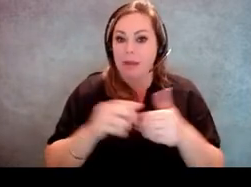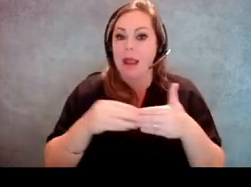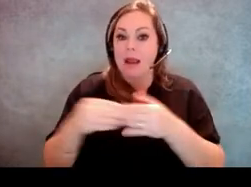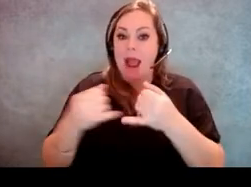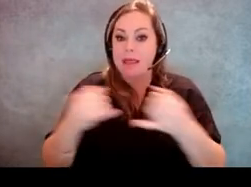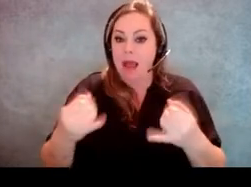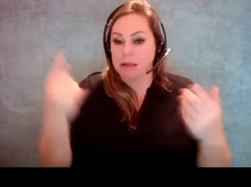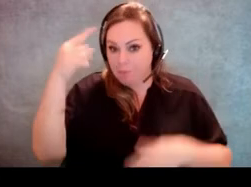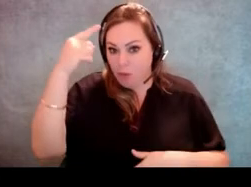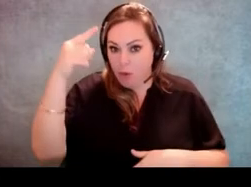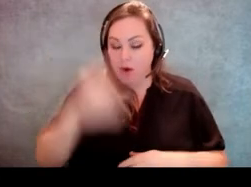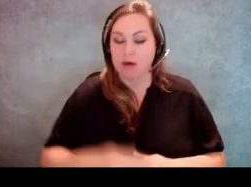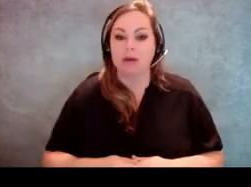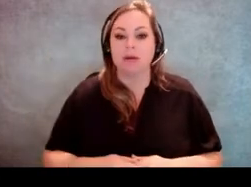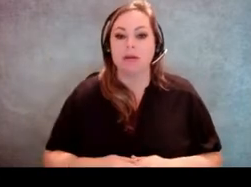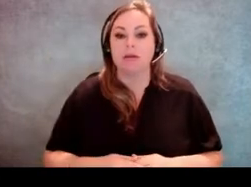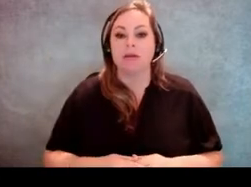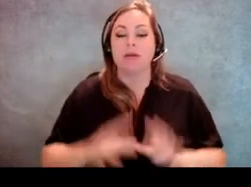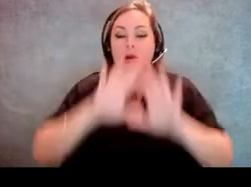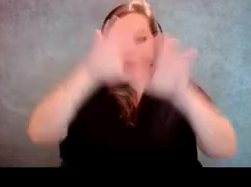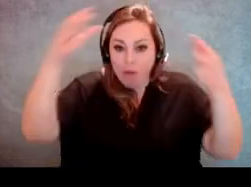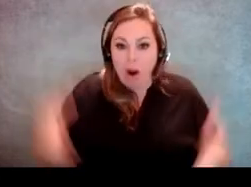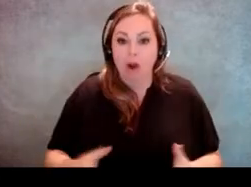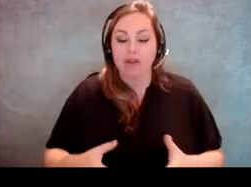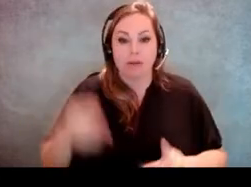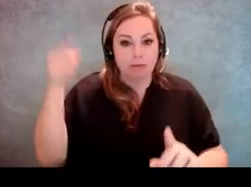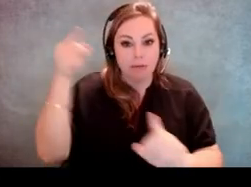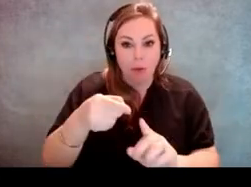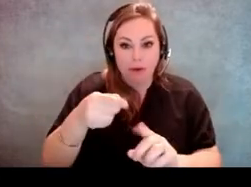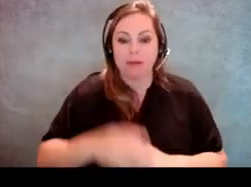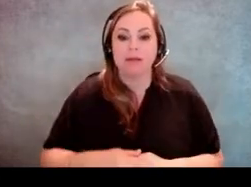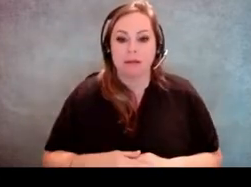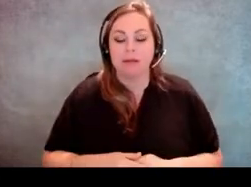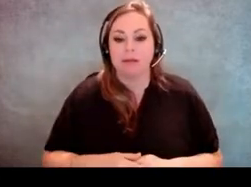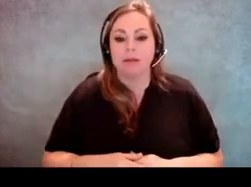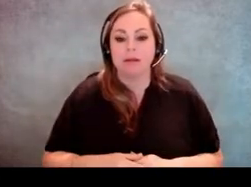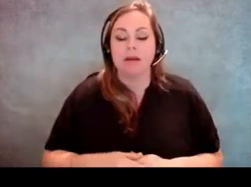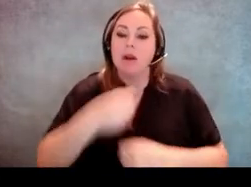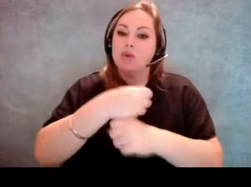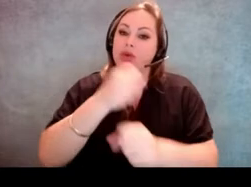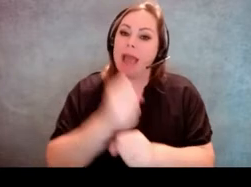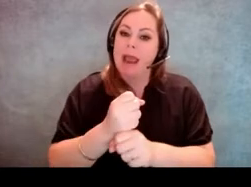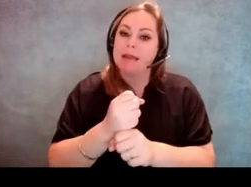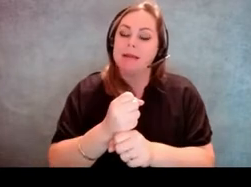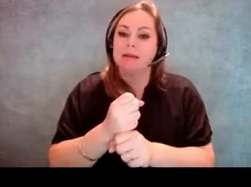I think the overarching air we want is just to create, everybody wants to be respected.